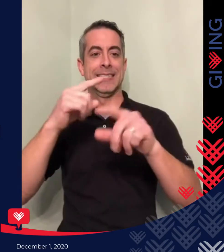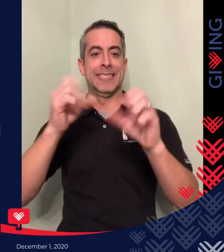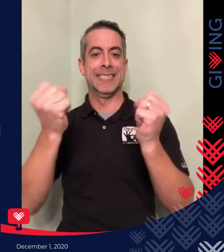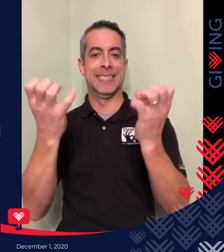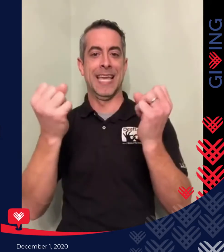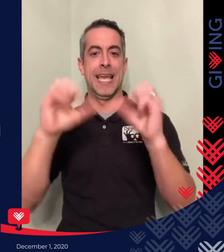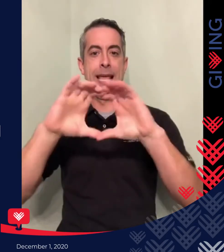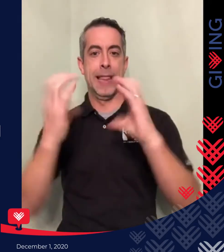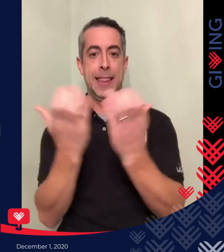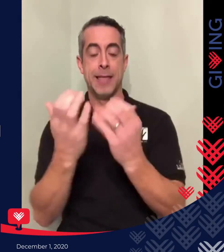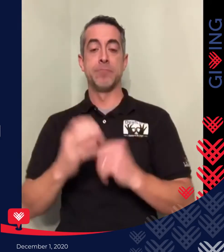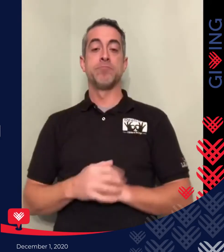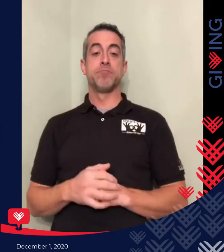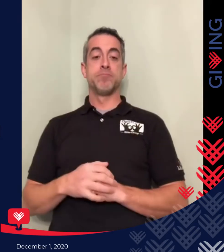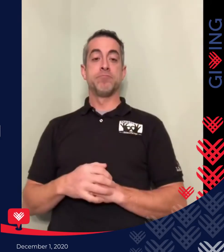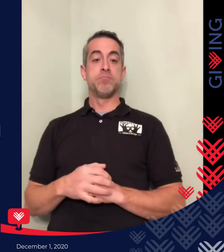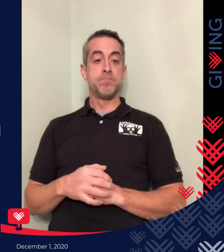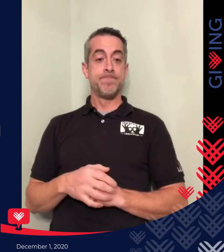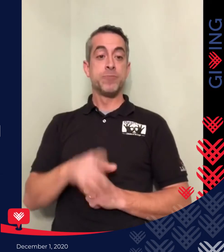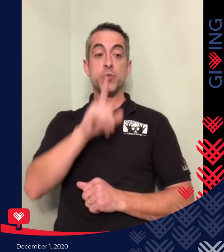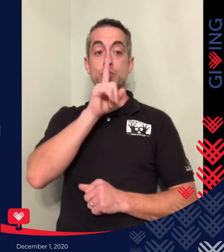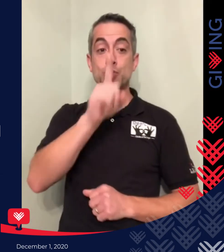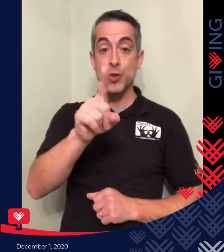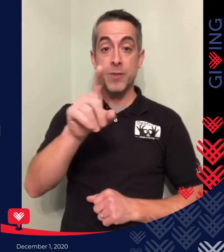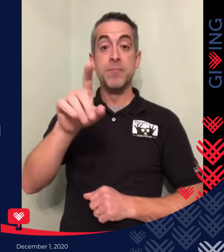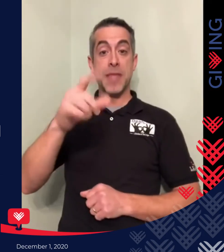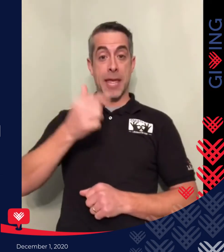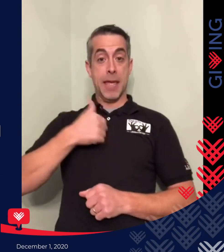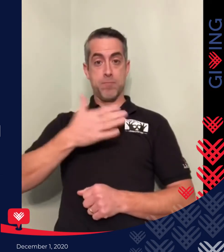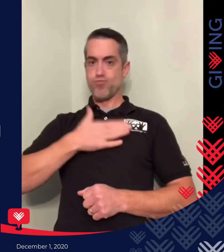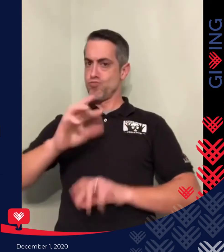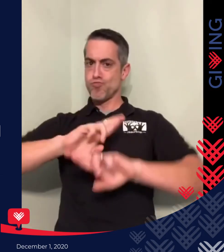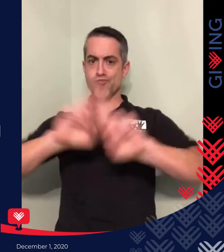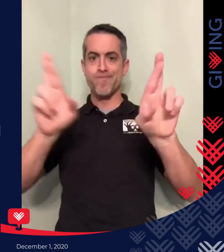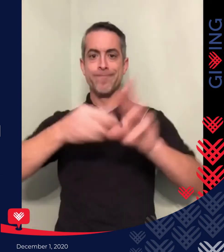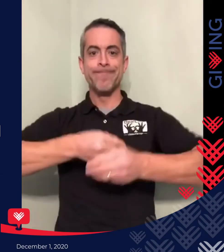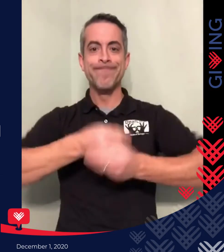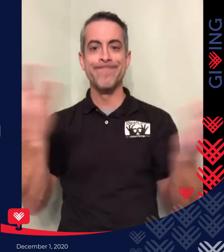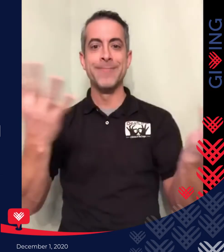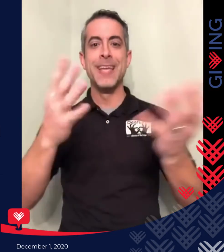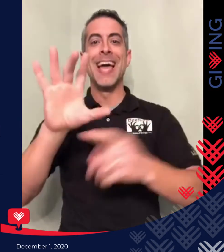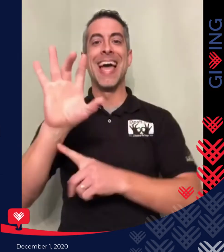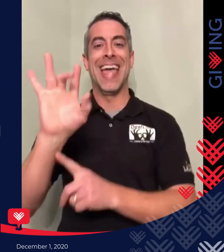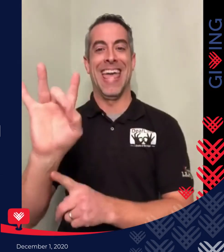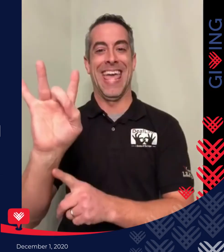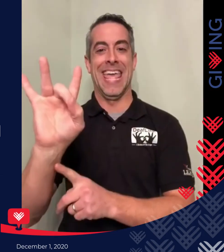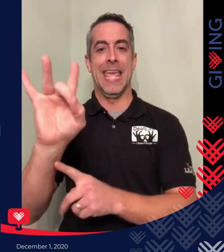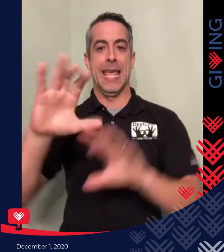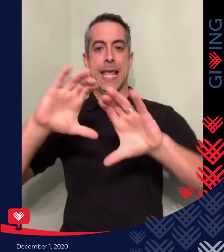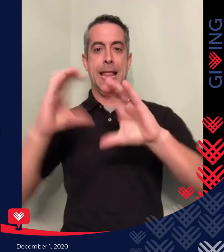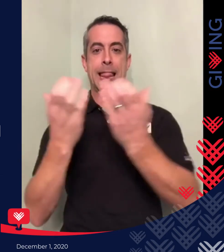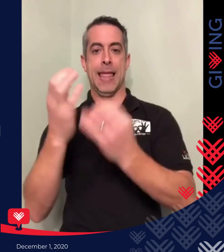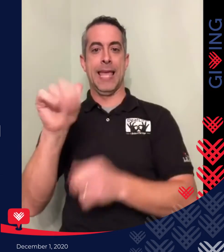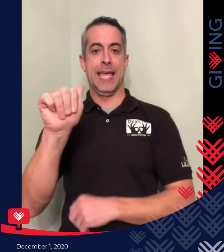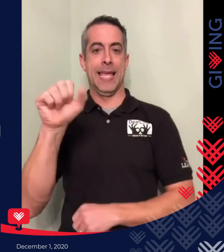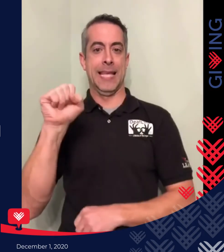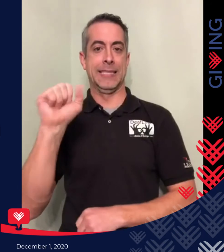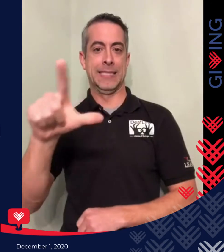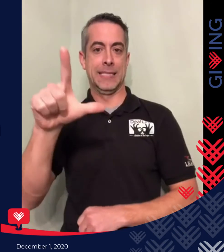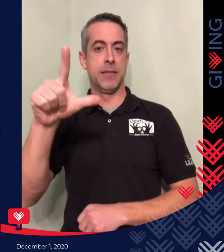8 ASL (American Sign Language) classes with me. That's right! I am willing to give you 8